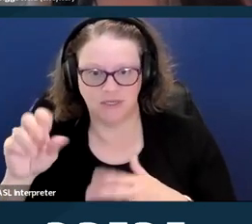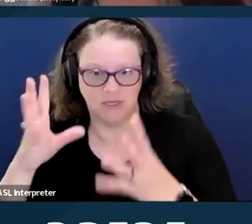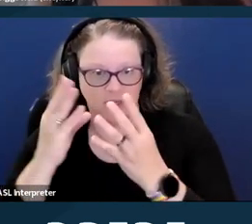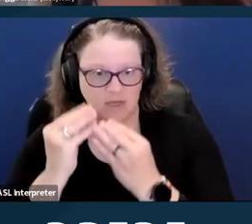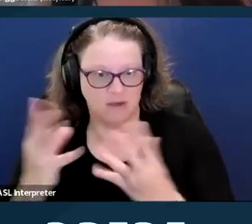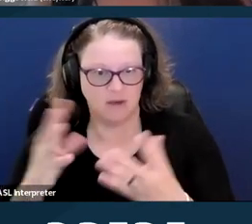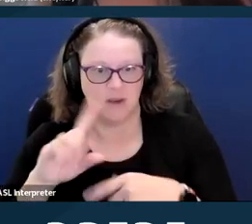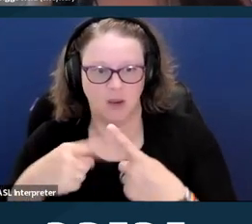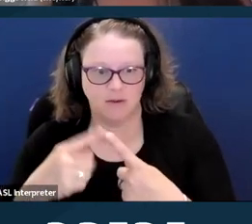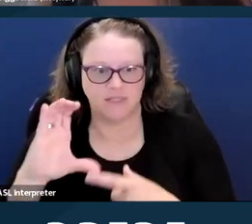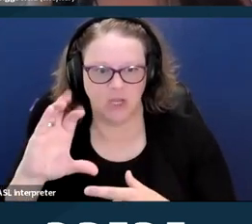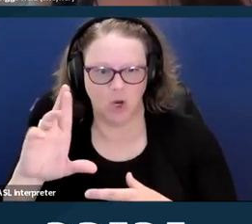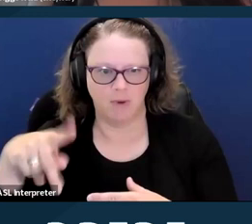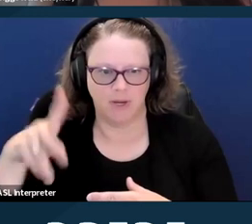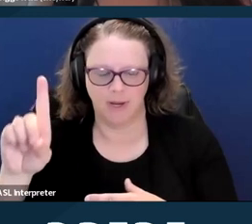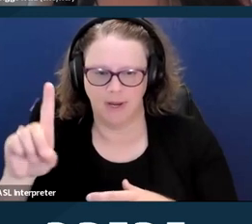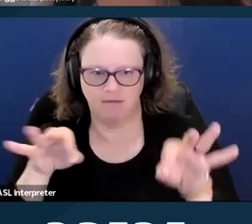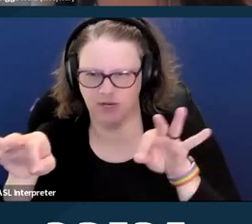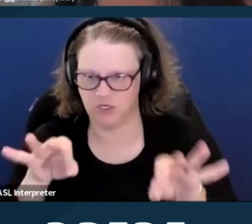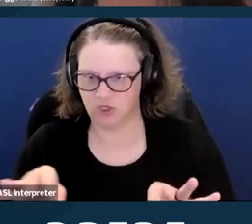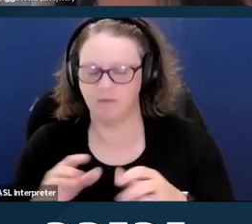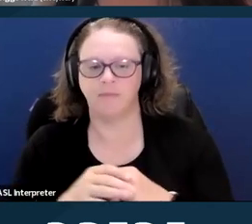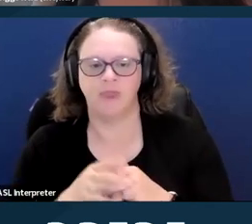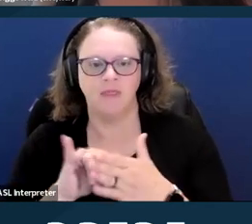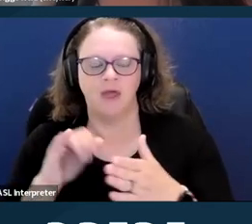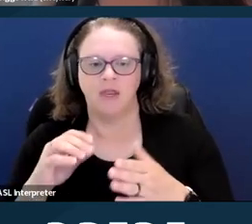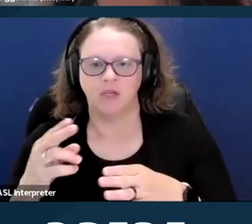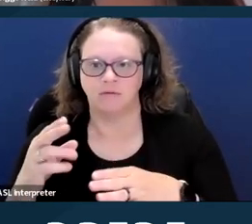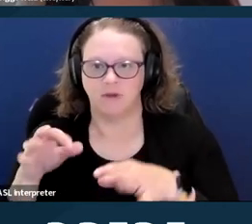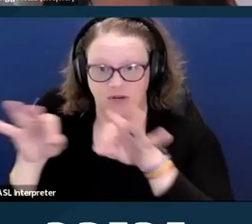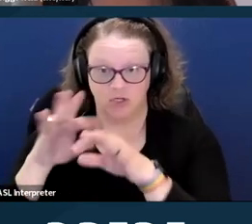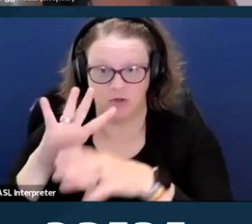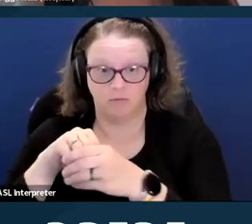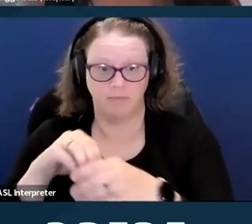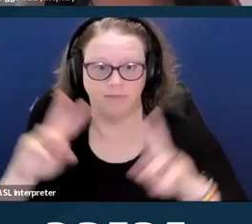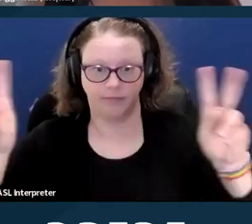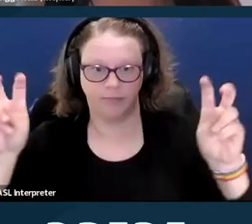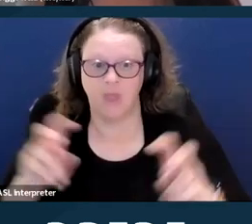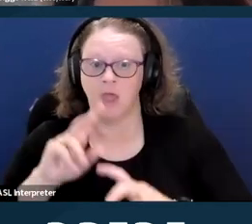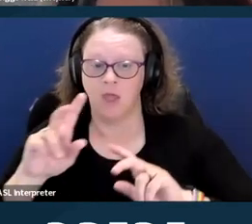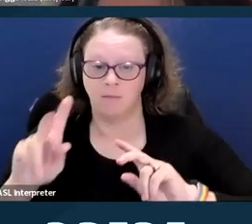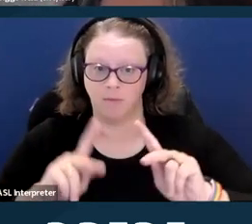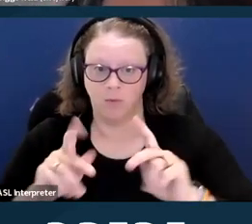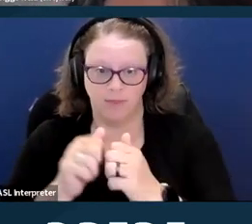So that definition uses, "Persons with disabilities include those who have long-term physical,